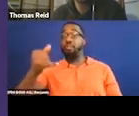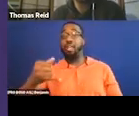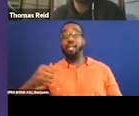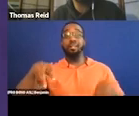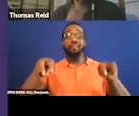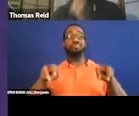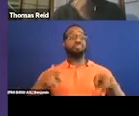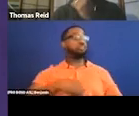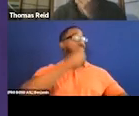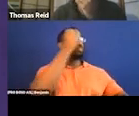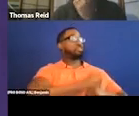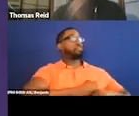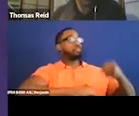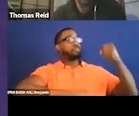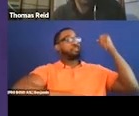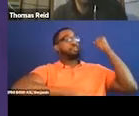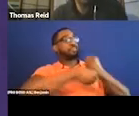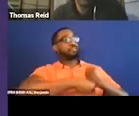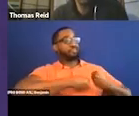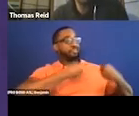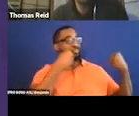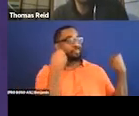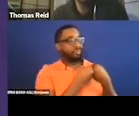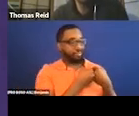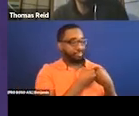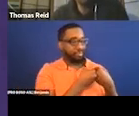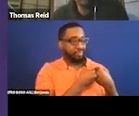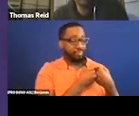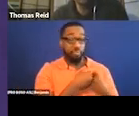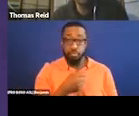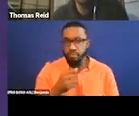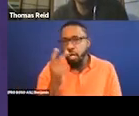See that? So the narrative there is moving really subtly moving